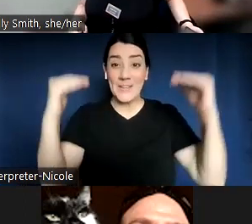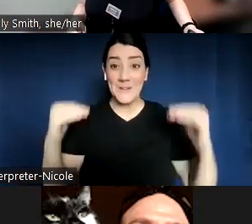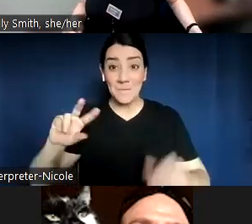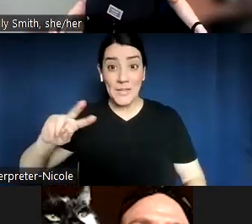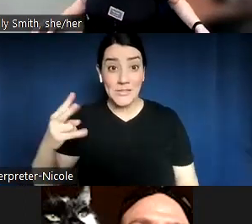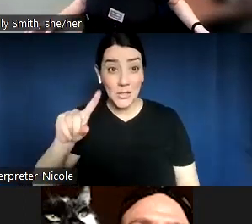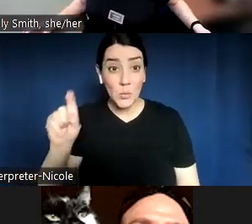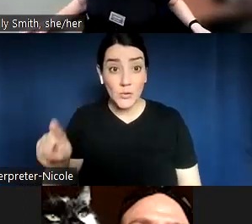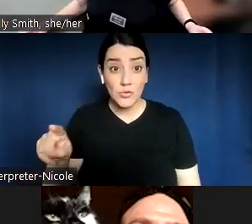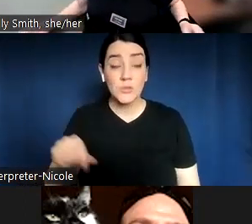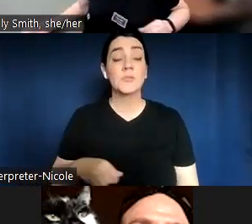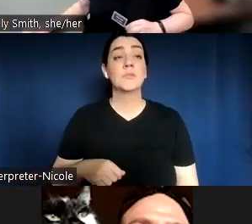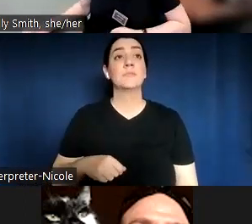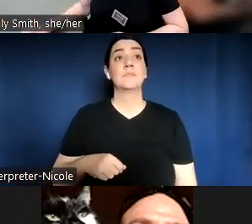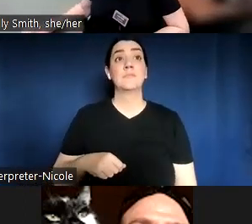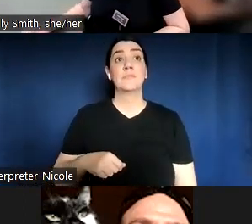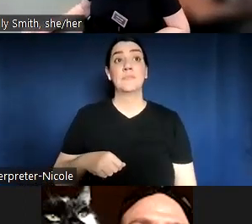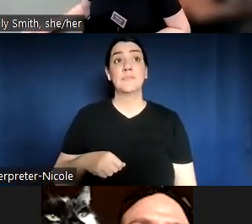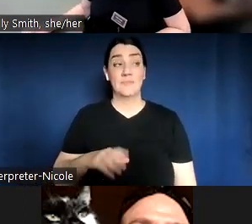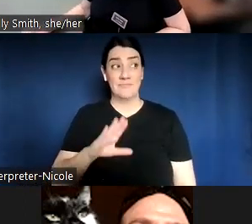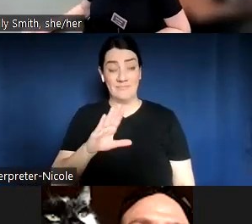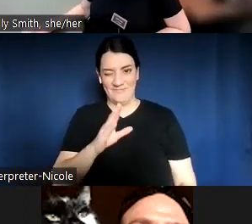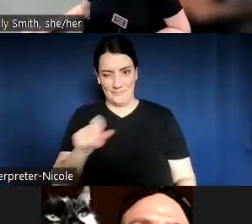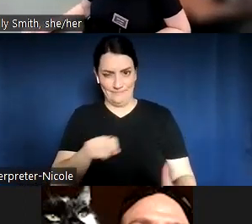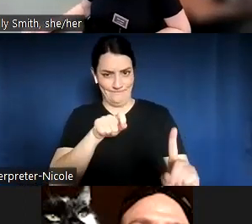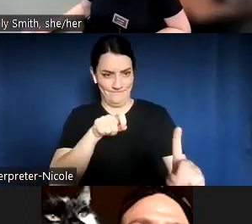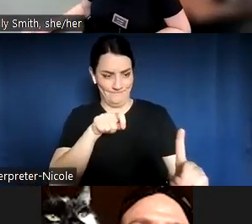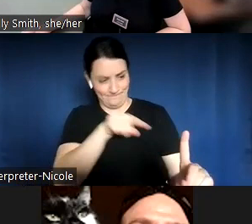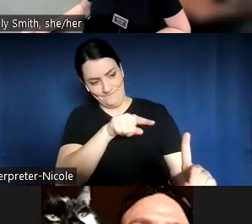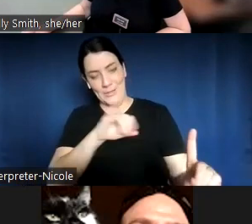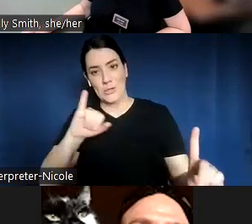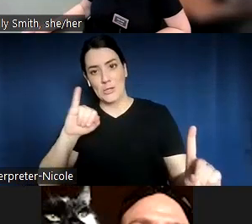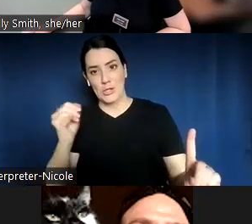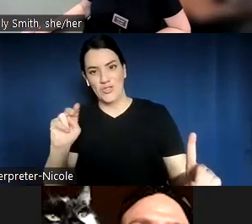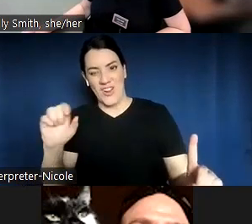I would love to hear from you, Jonathan, what surprised you most about participating in